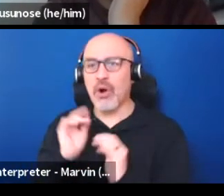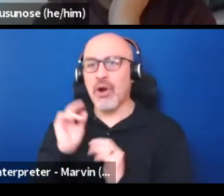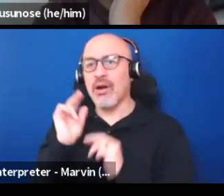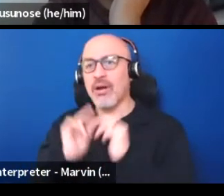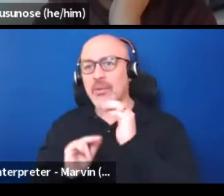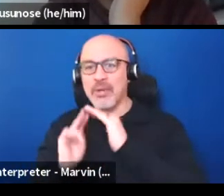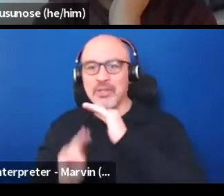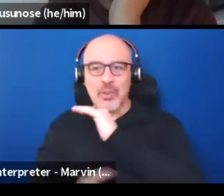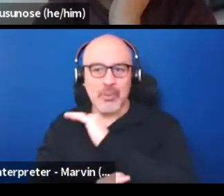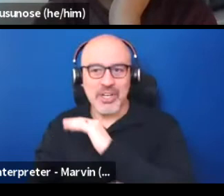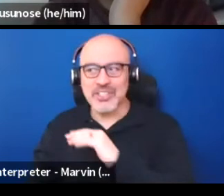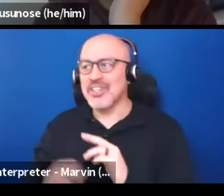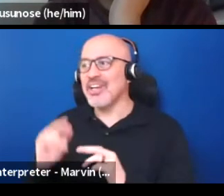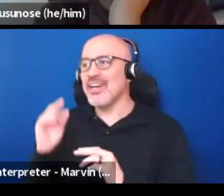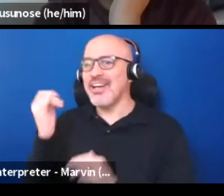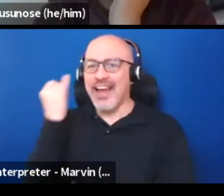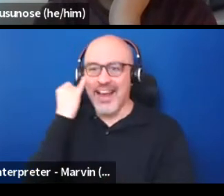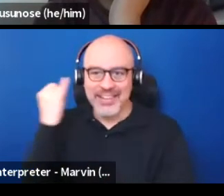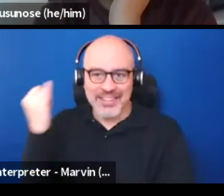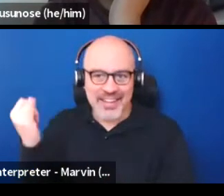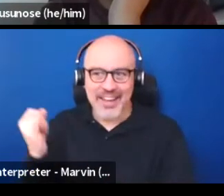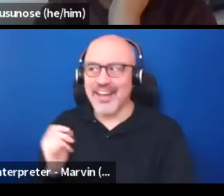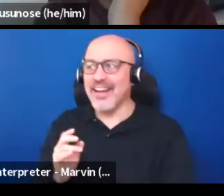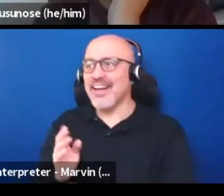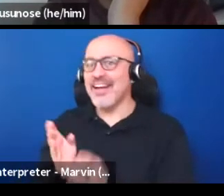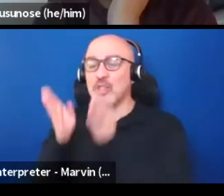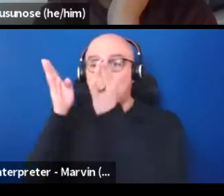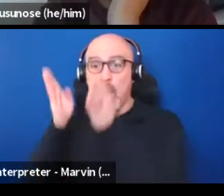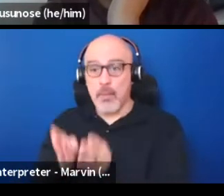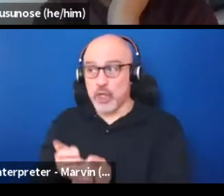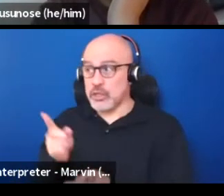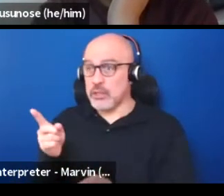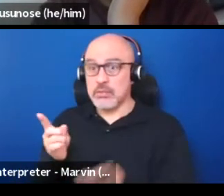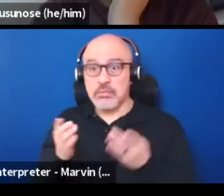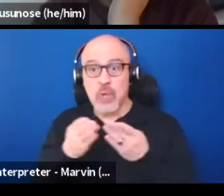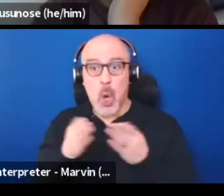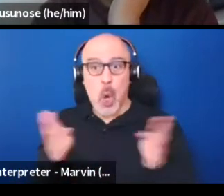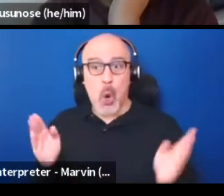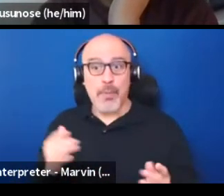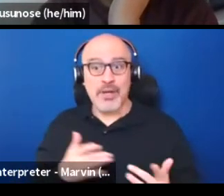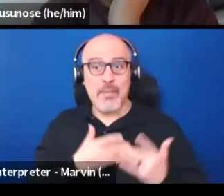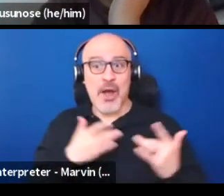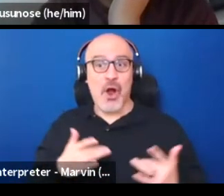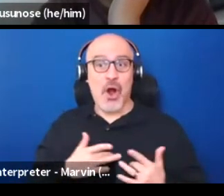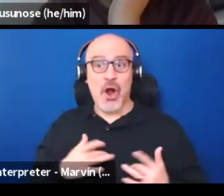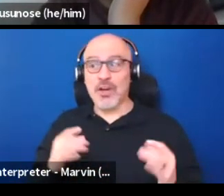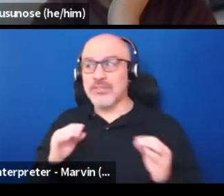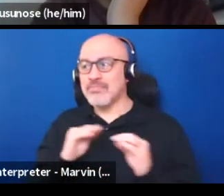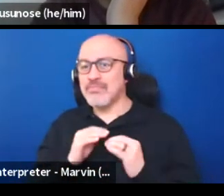to a person, that opened up my heart to have more level of compassion about something